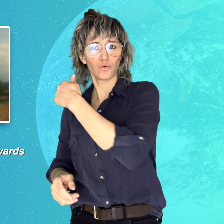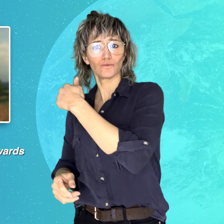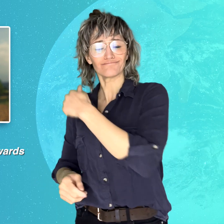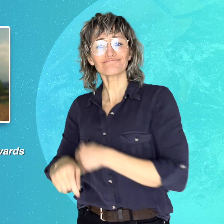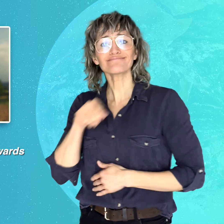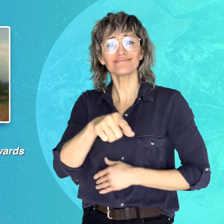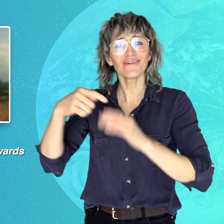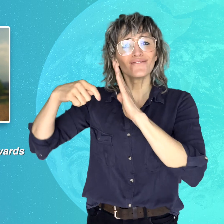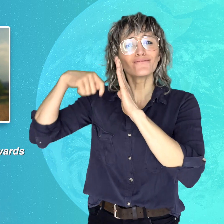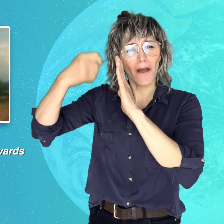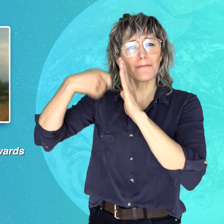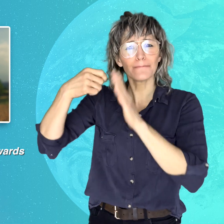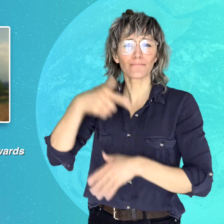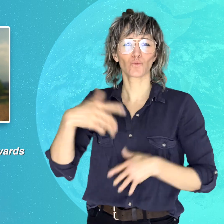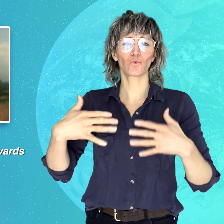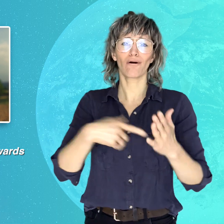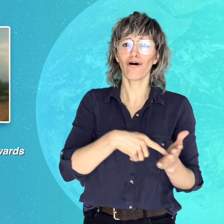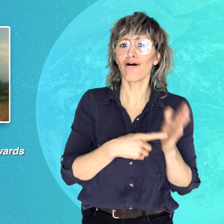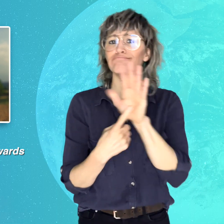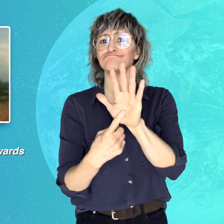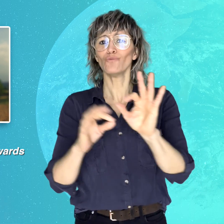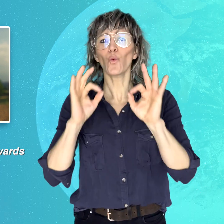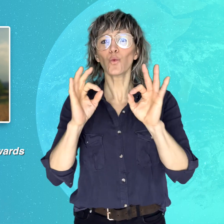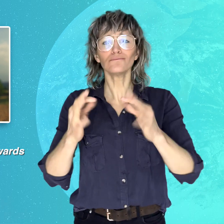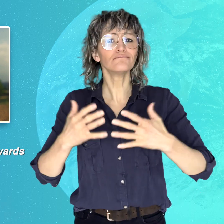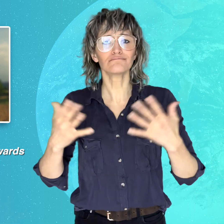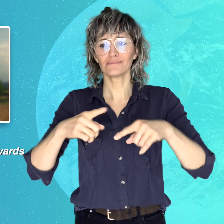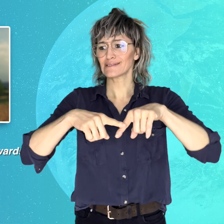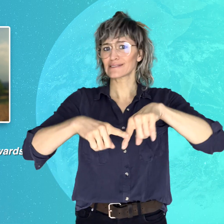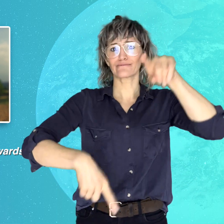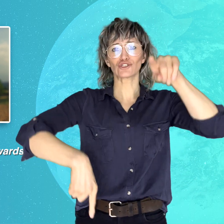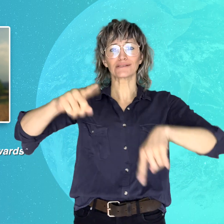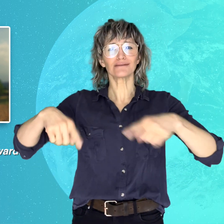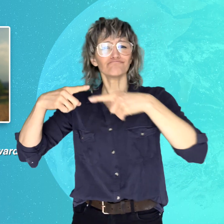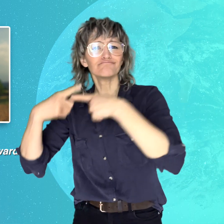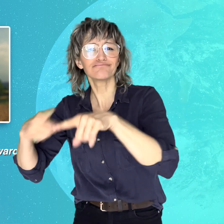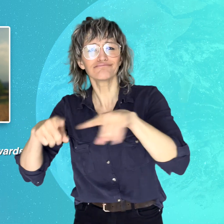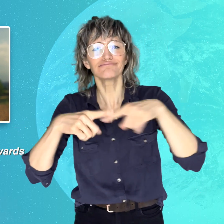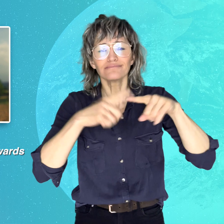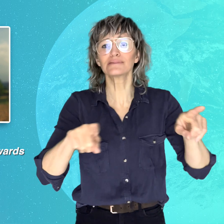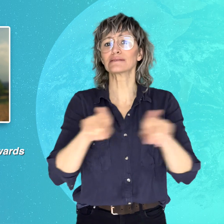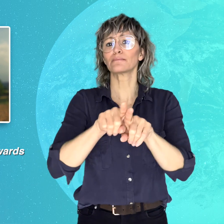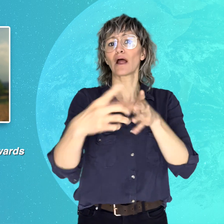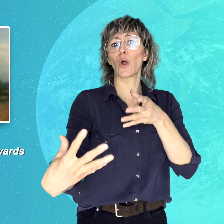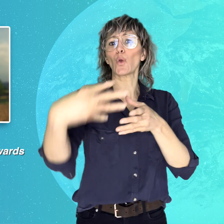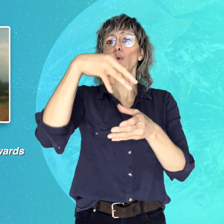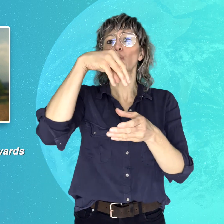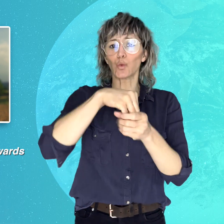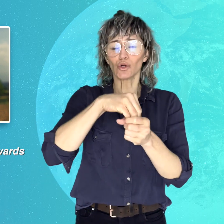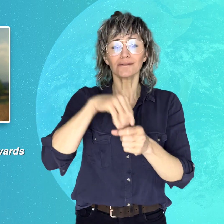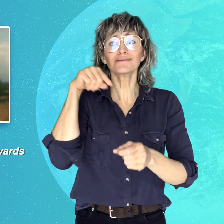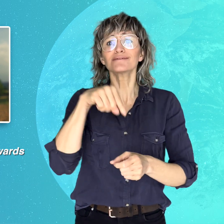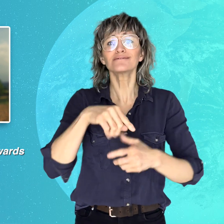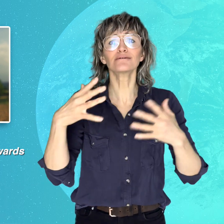of diversity and inclusion as it highlights the experiences